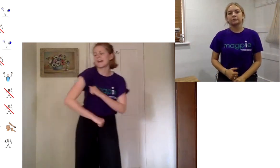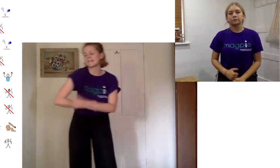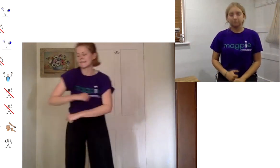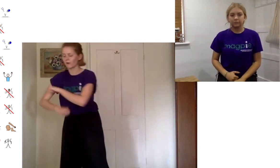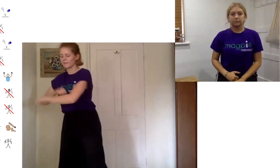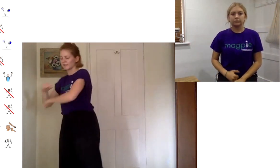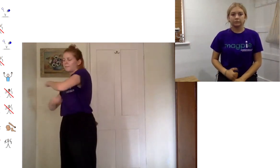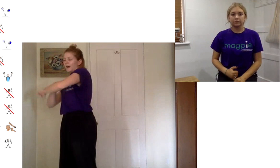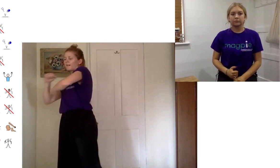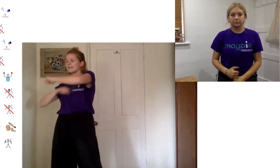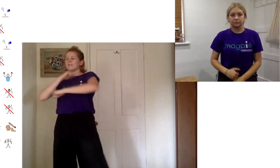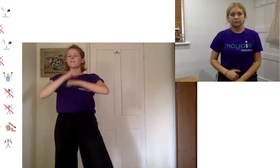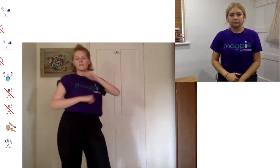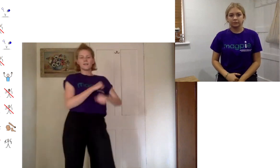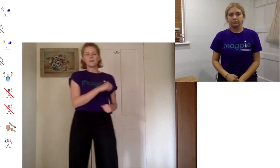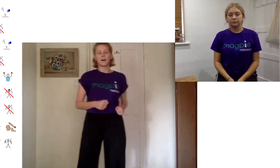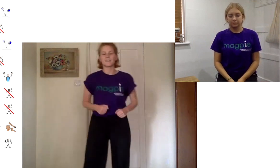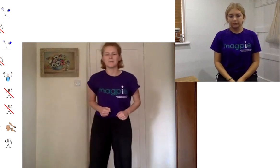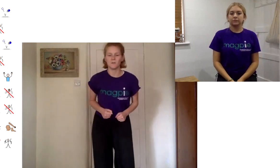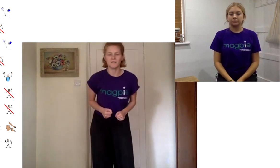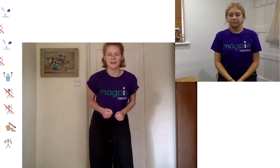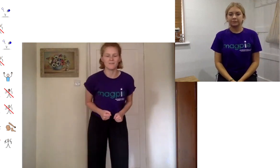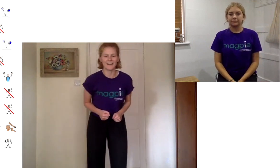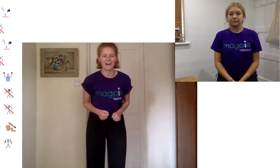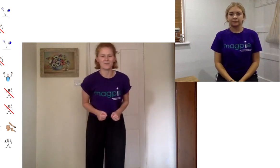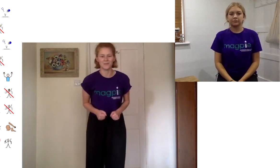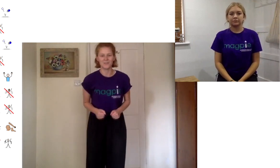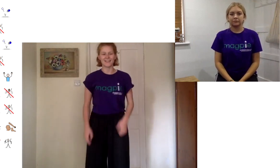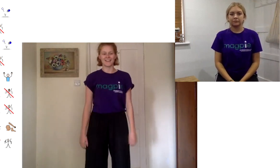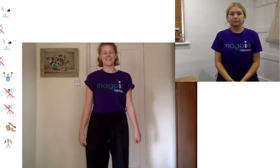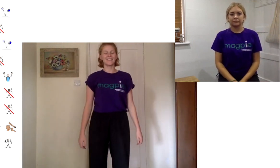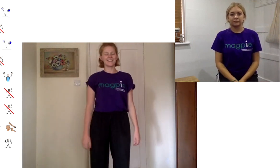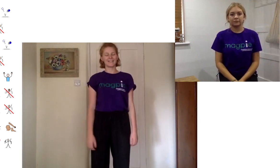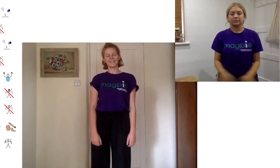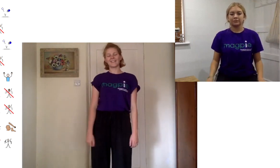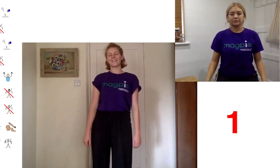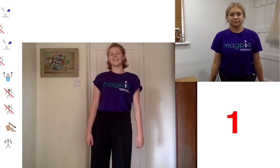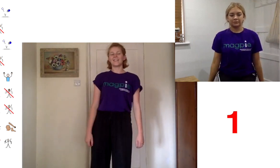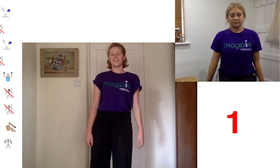test out of some party party moves that'll be really helpful thank you